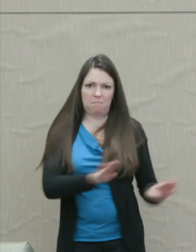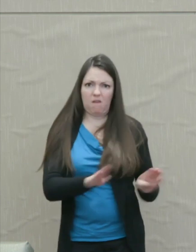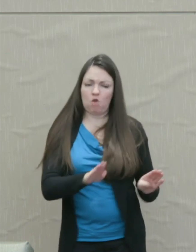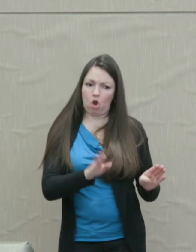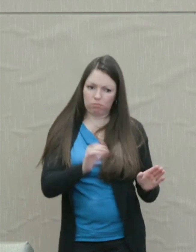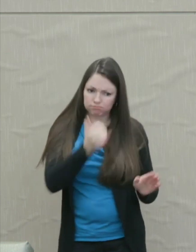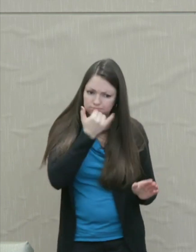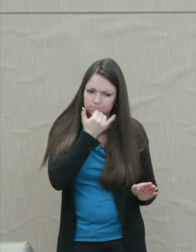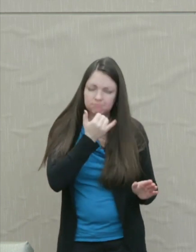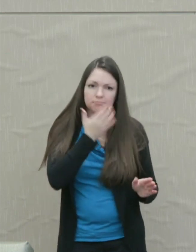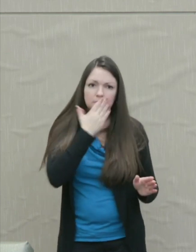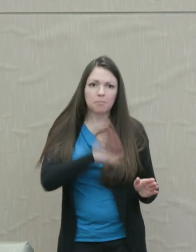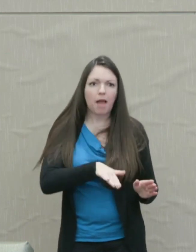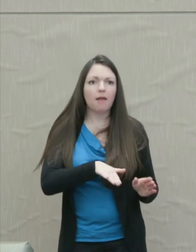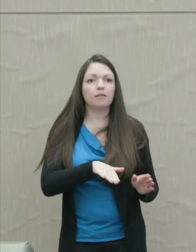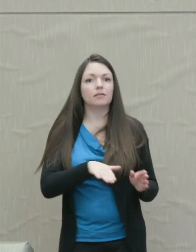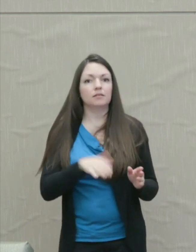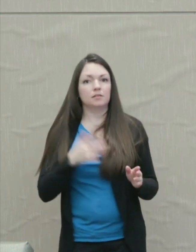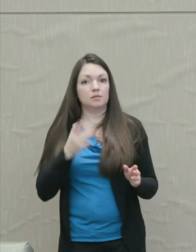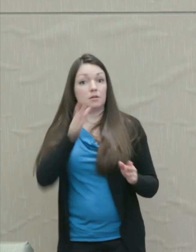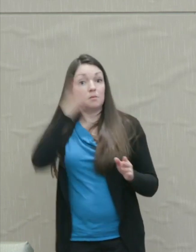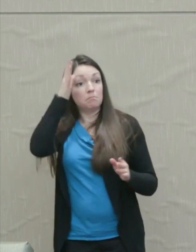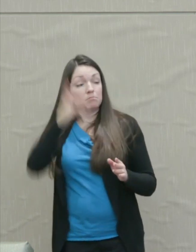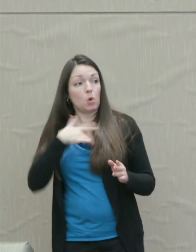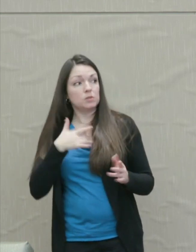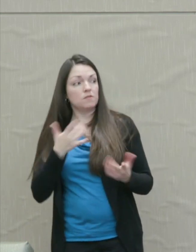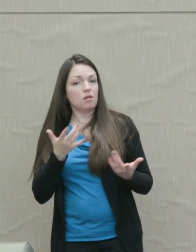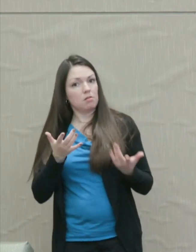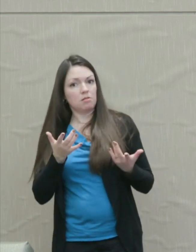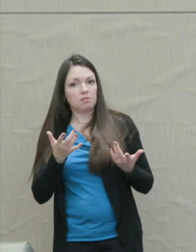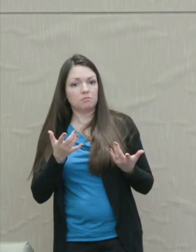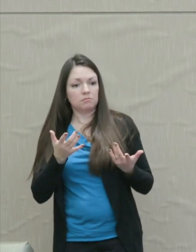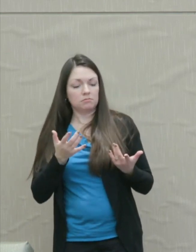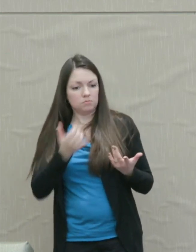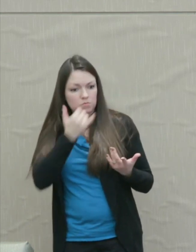They want to protest the wrong somehow to hold the child accountable.